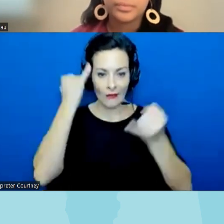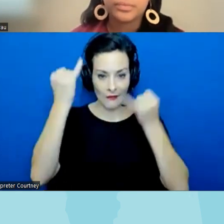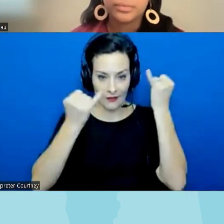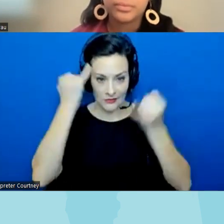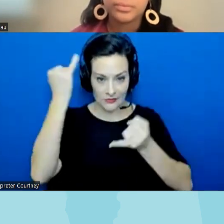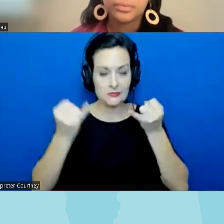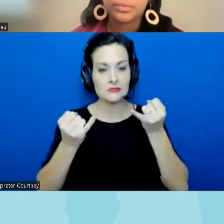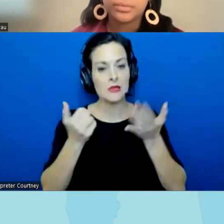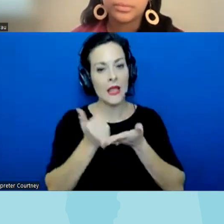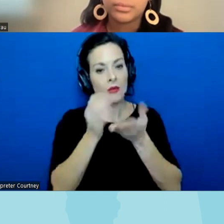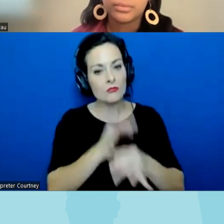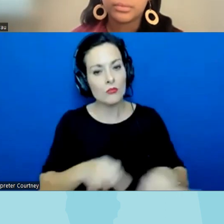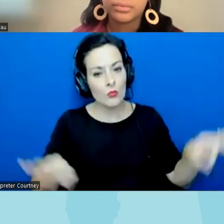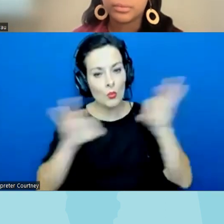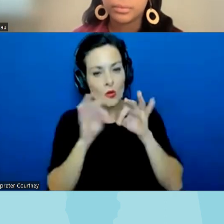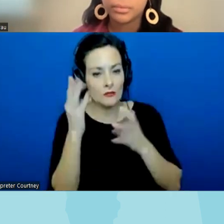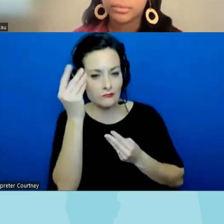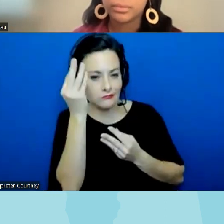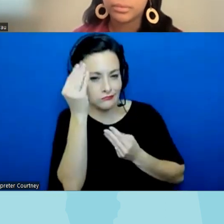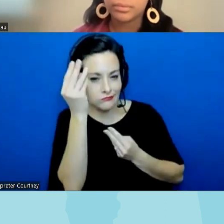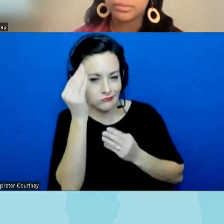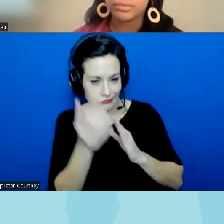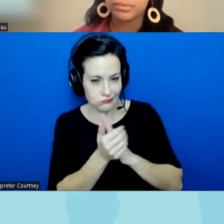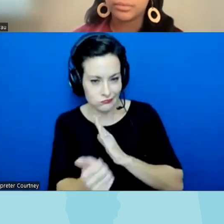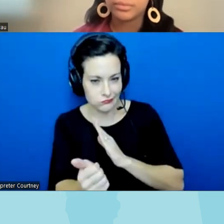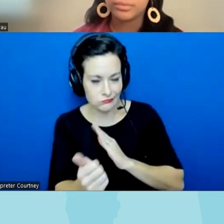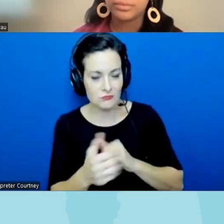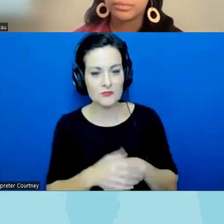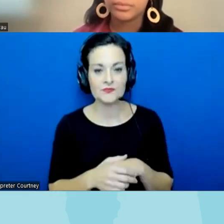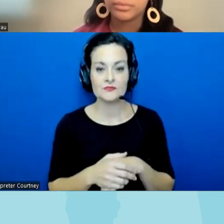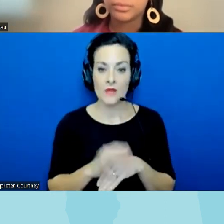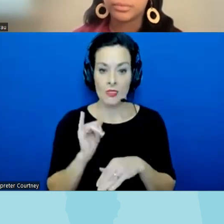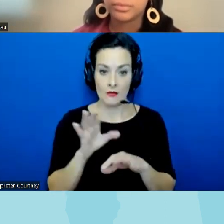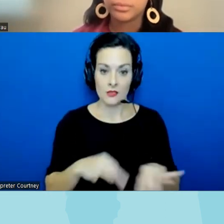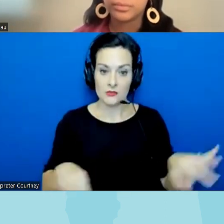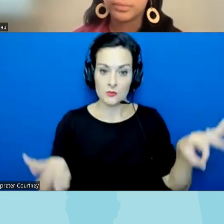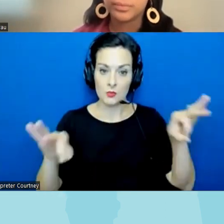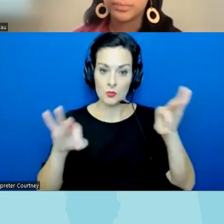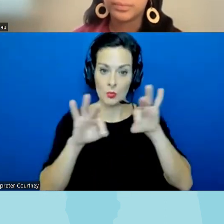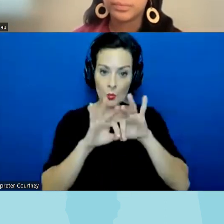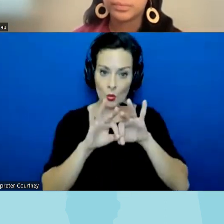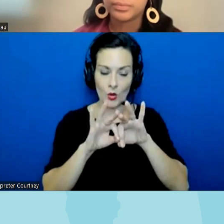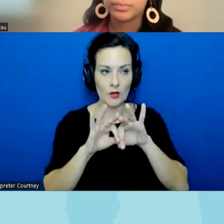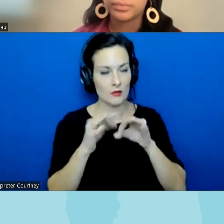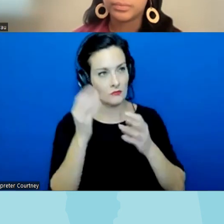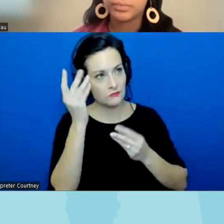critical thinking skills uh and and those kind of skills are important to uh making decisions